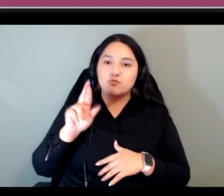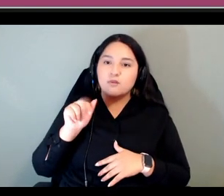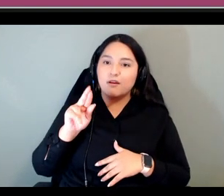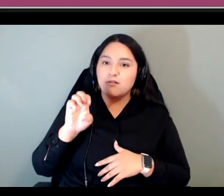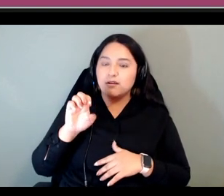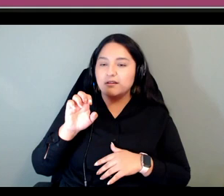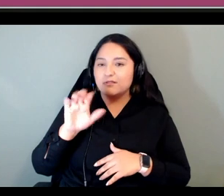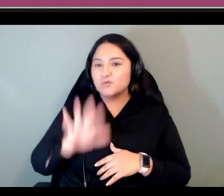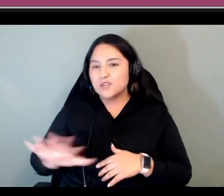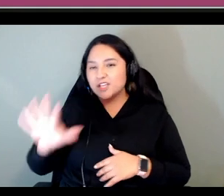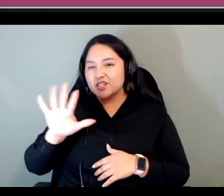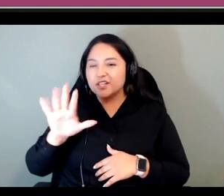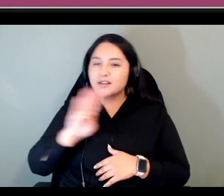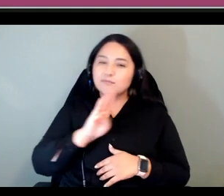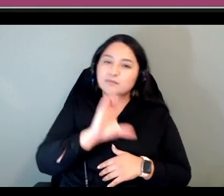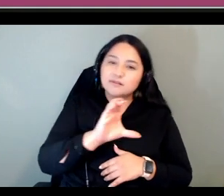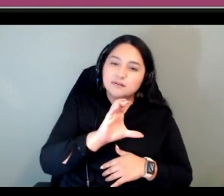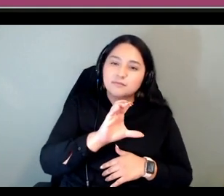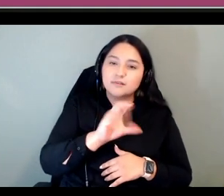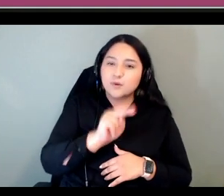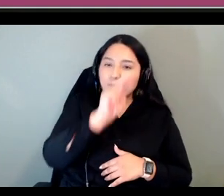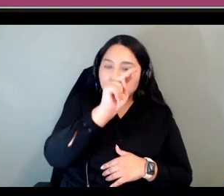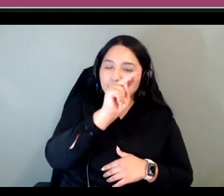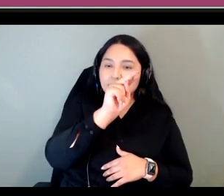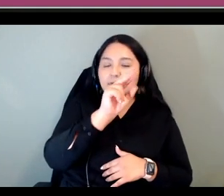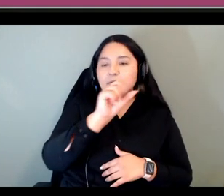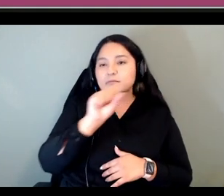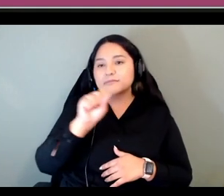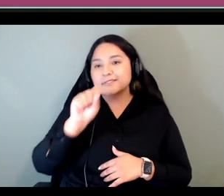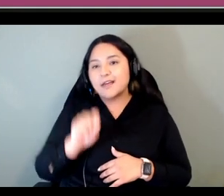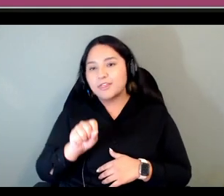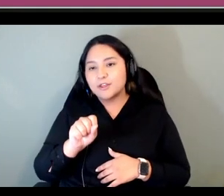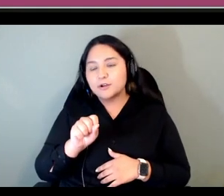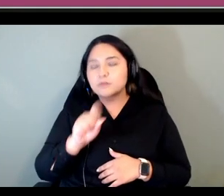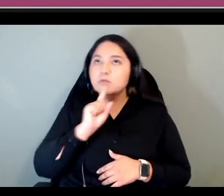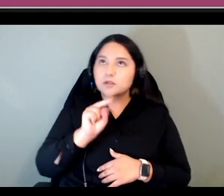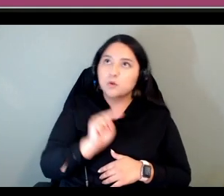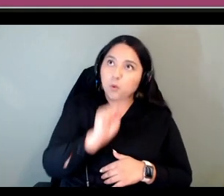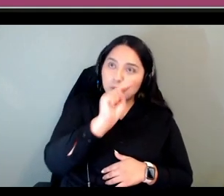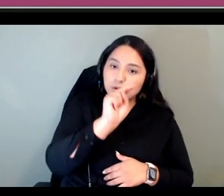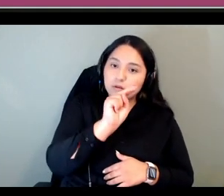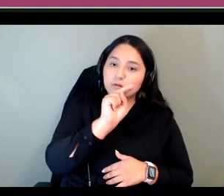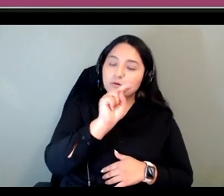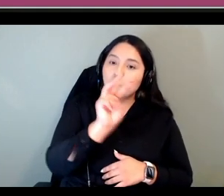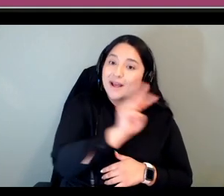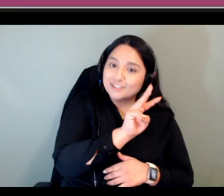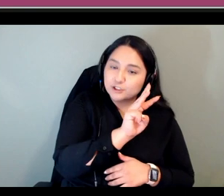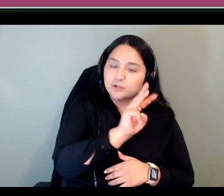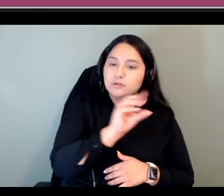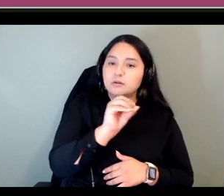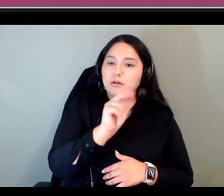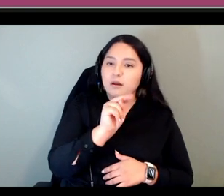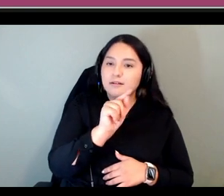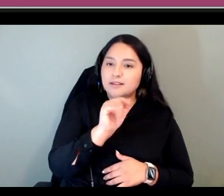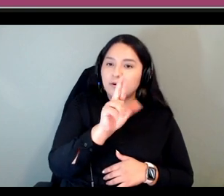british columbia southern um south actually north western ontario and then into the northern